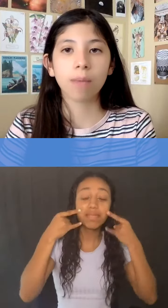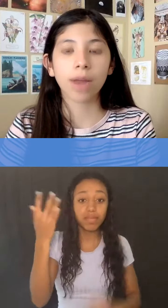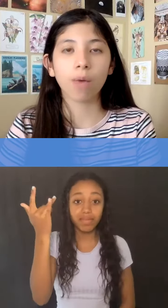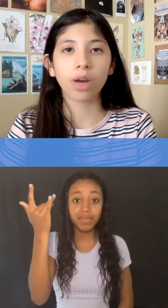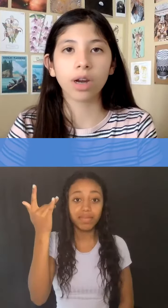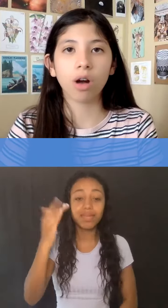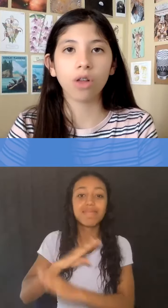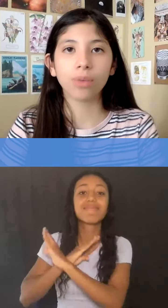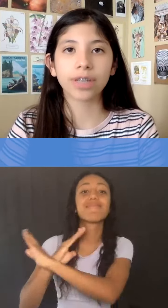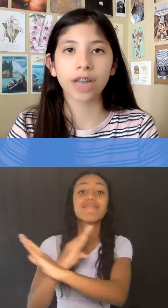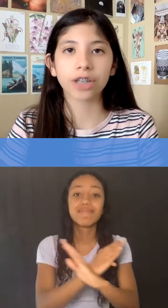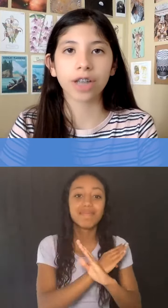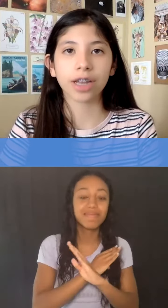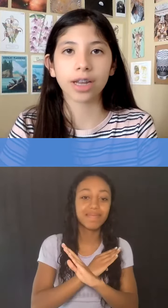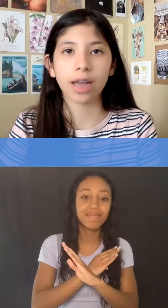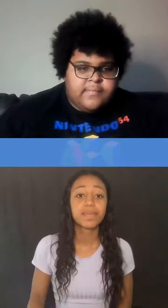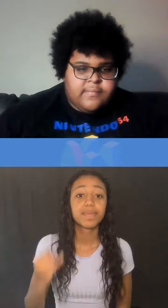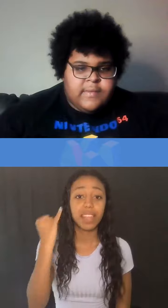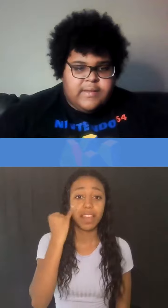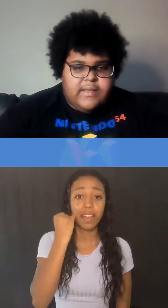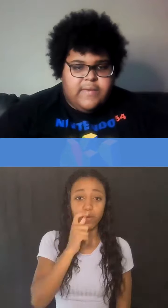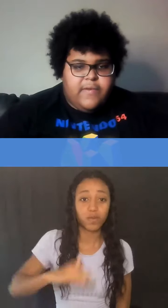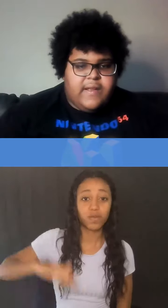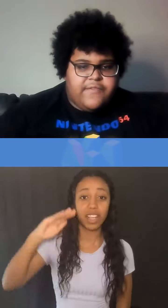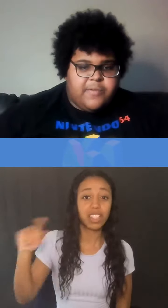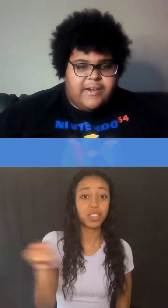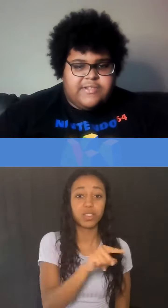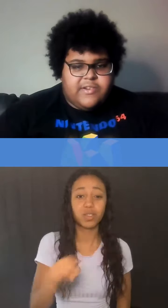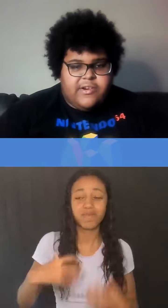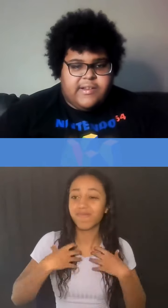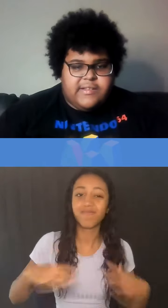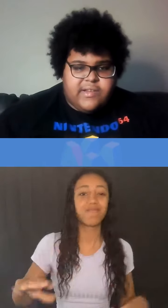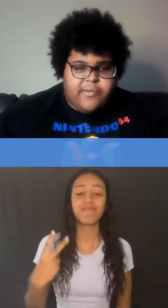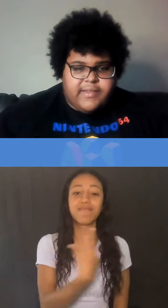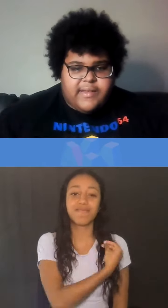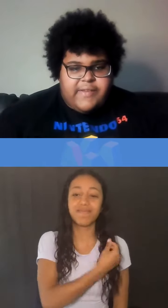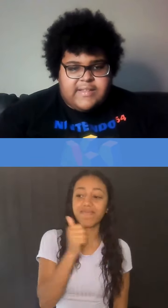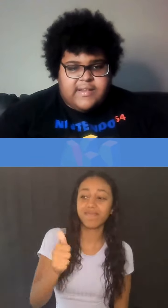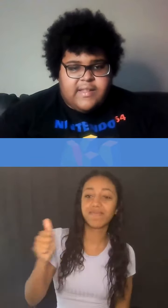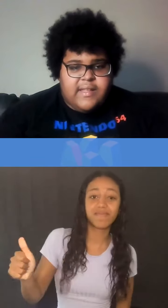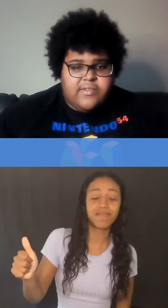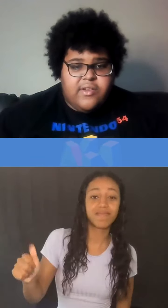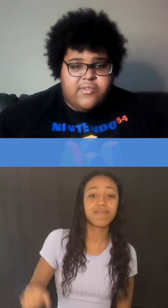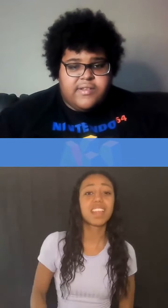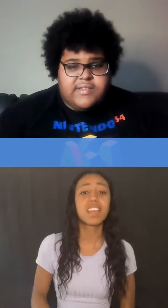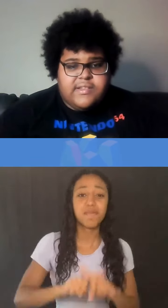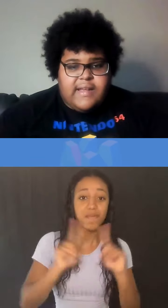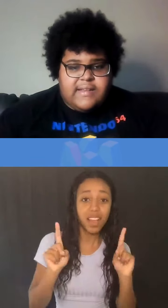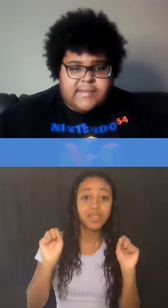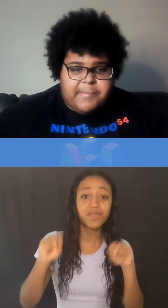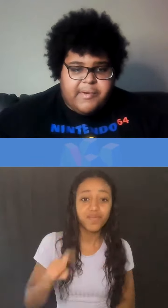but I wanted all the protection I could get! Even if your parents or guardians don’t want to get vaccinated, you can still ask them